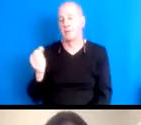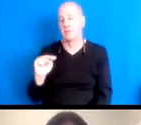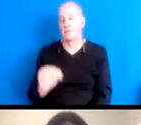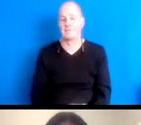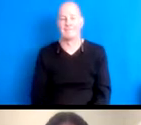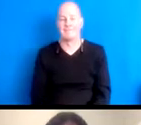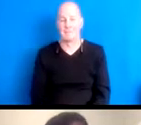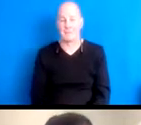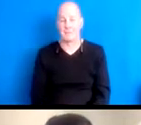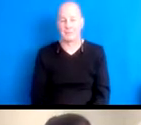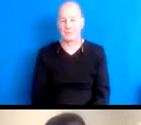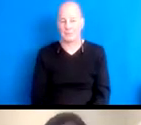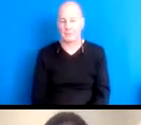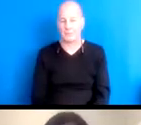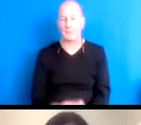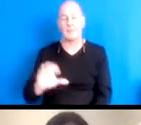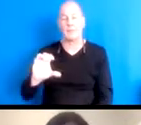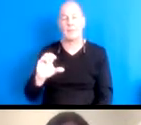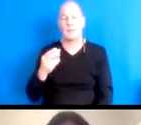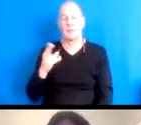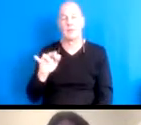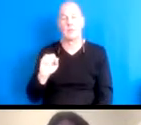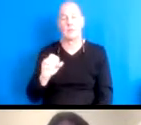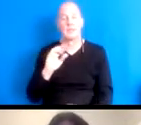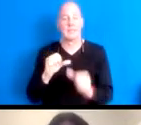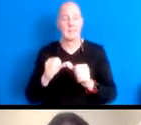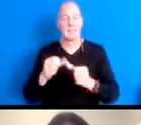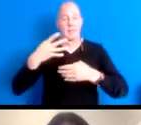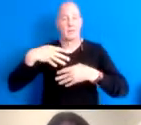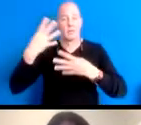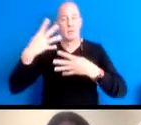16:26:29 Chris you want to keep scrolling through we already have a few submissions